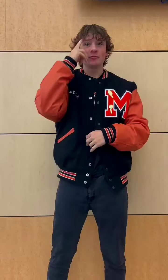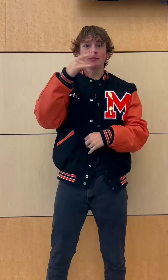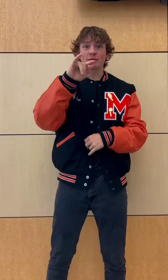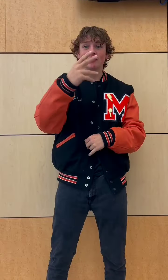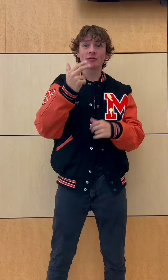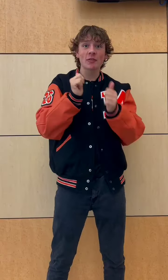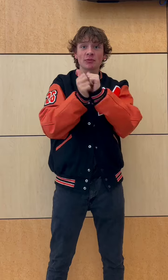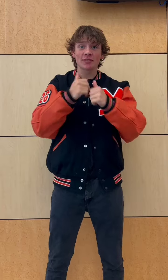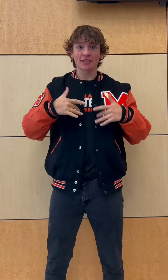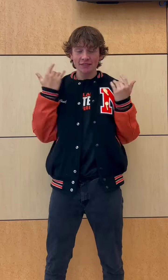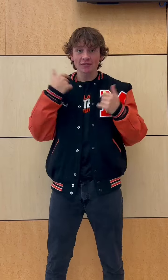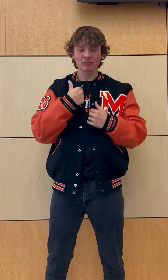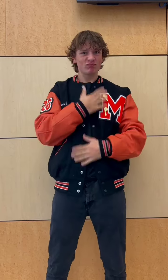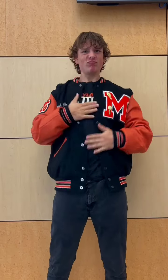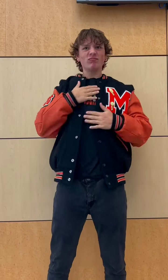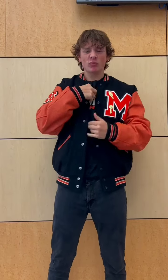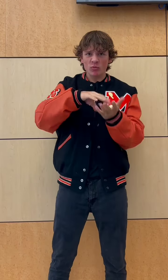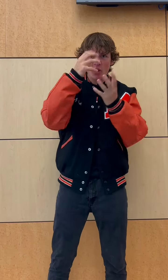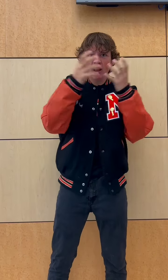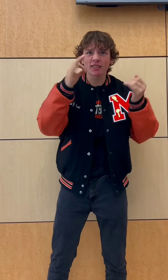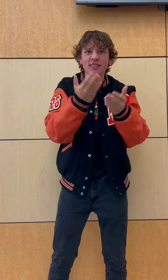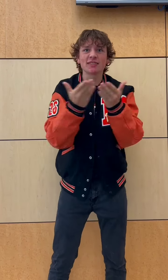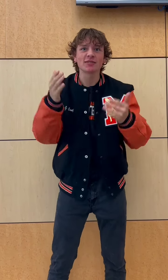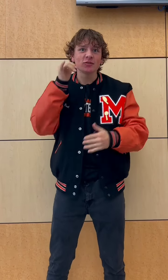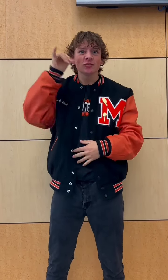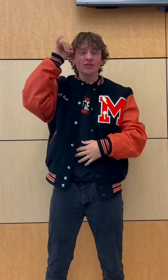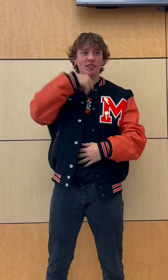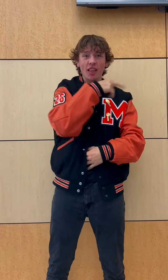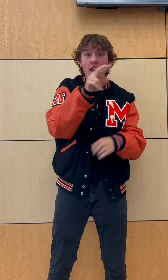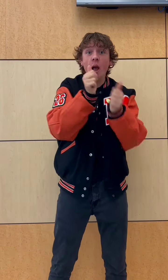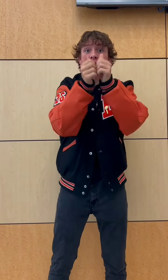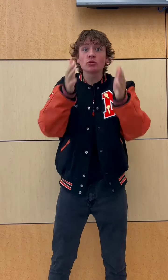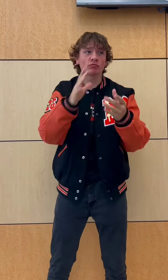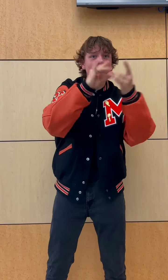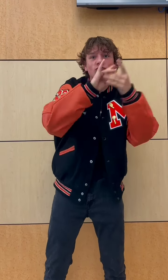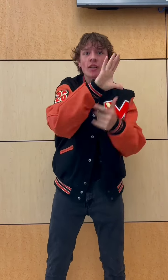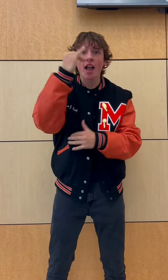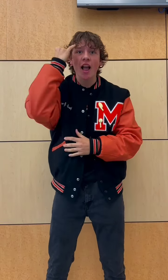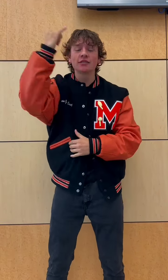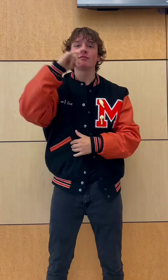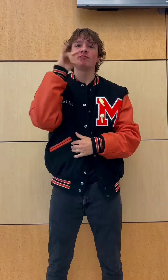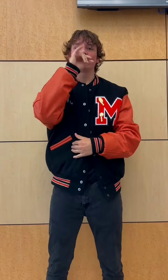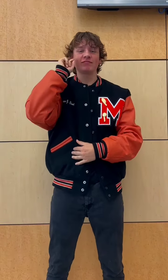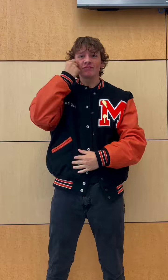There is a Pitch Competition, and I learned a lot of things from yesterday. I watched all contestants share their ideas. That’s so awesome!